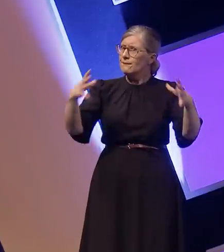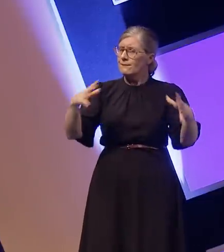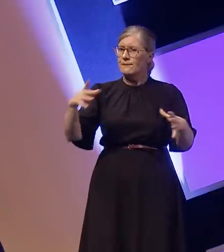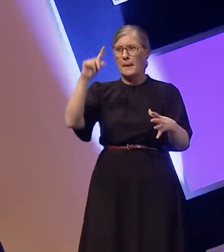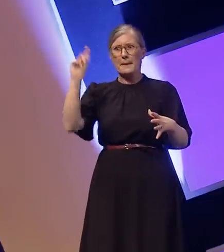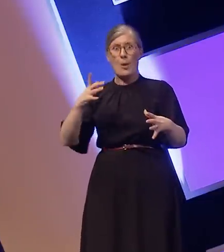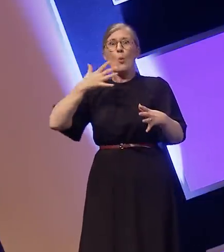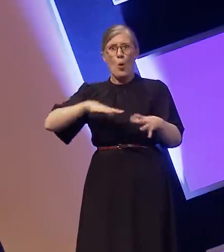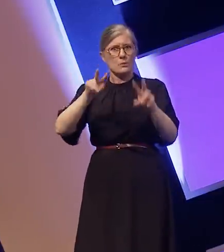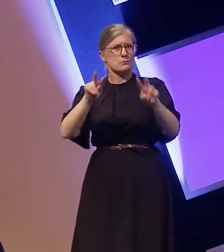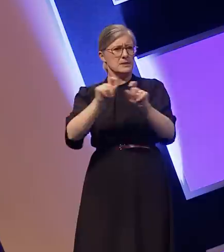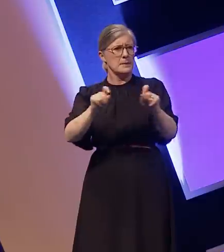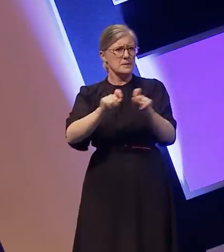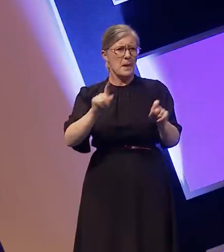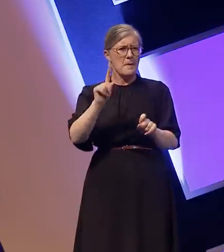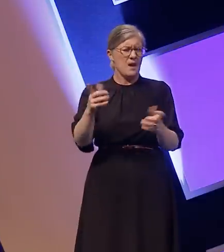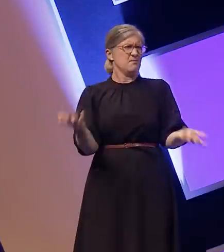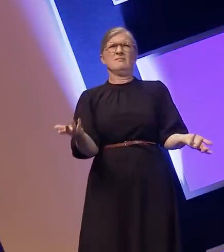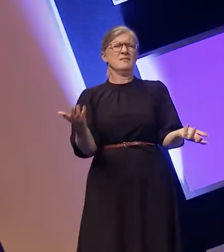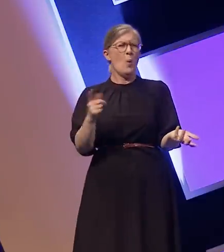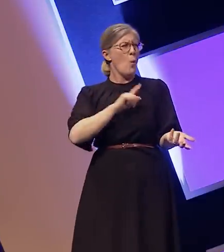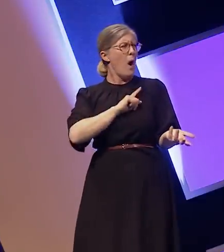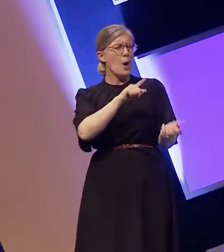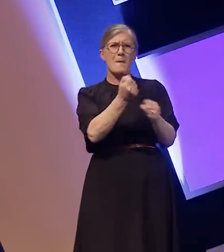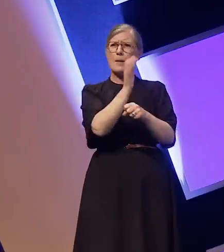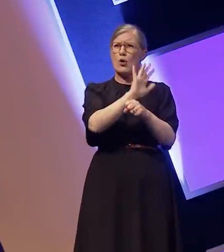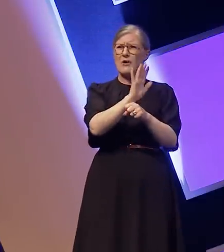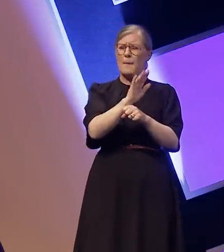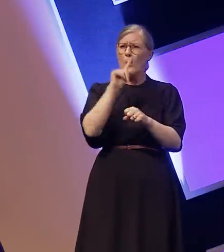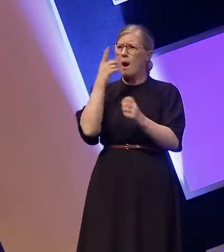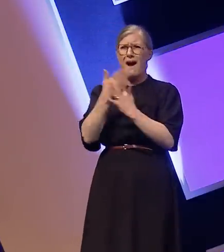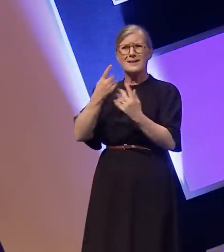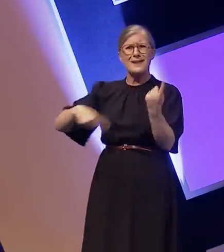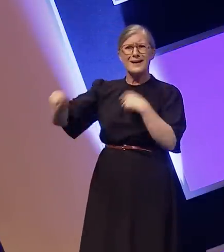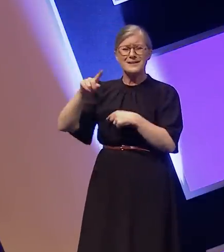sense to make your program inaccessible, not just for deaf people but to the wider market